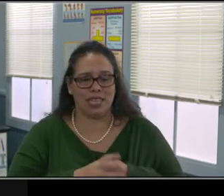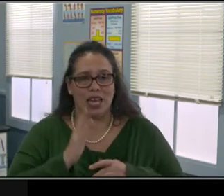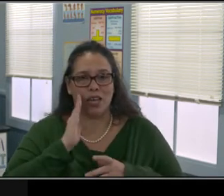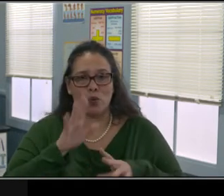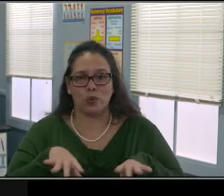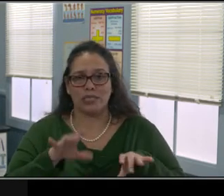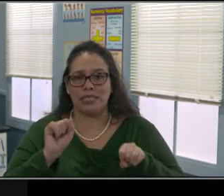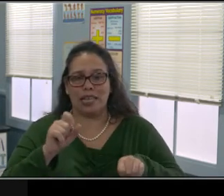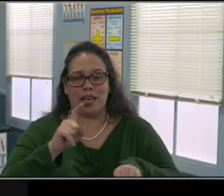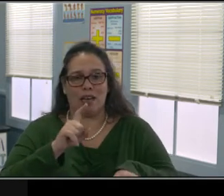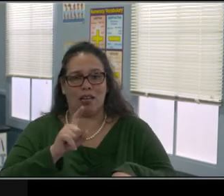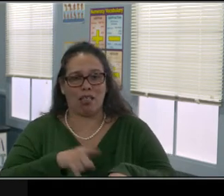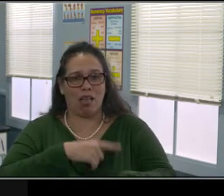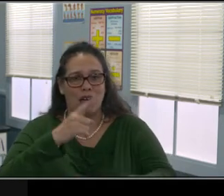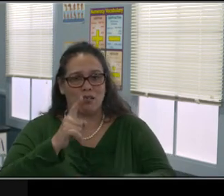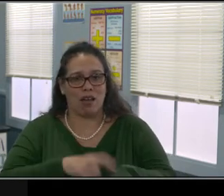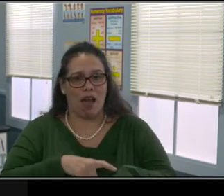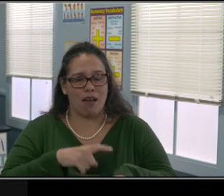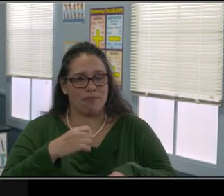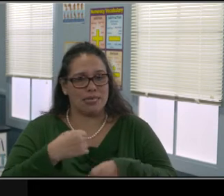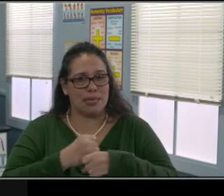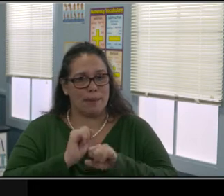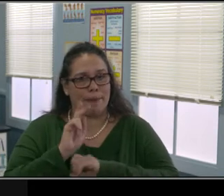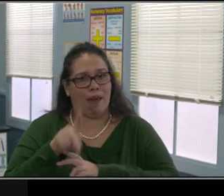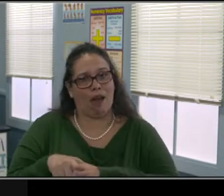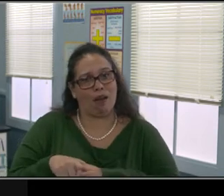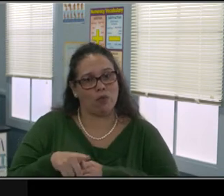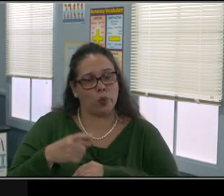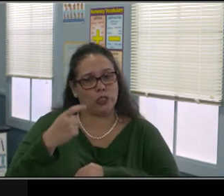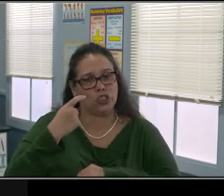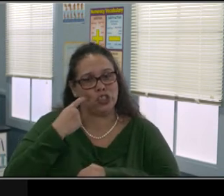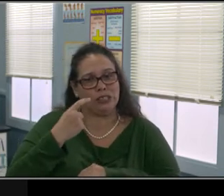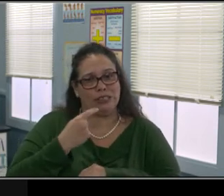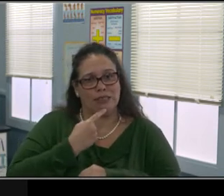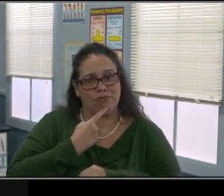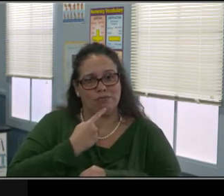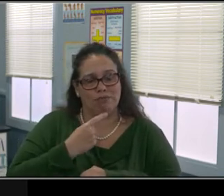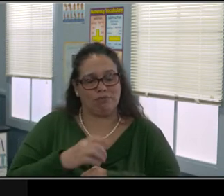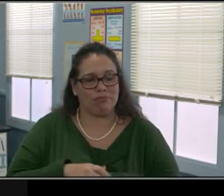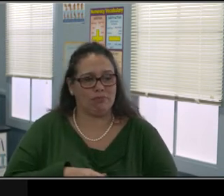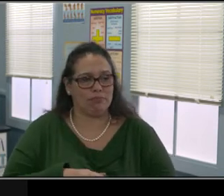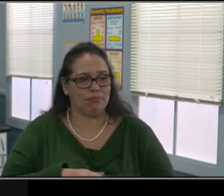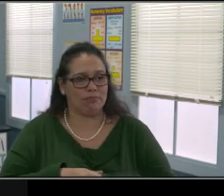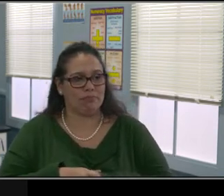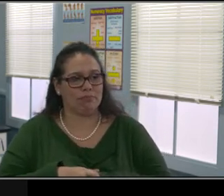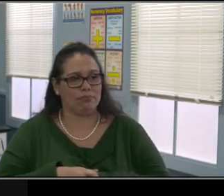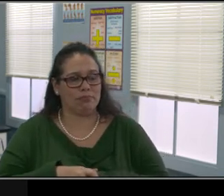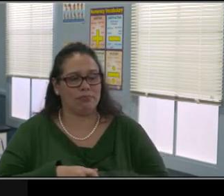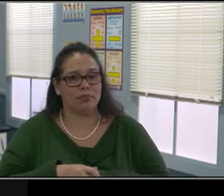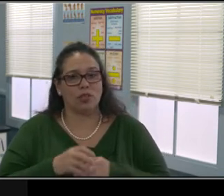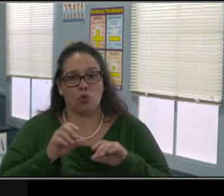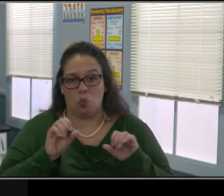by angry people. Remember that it's possible to be angry without being aggressive.